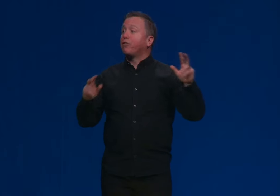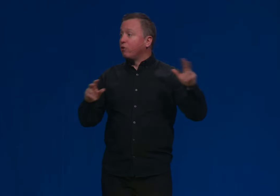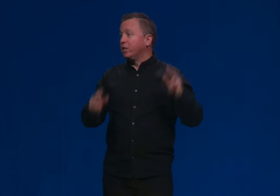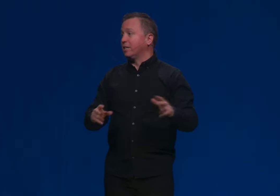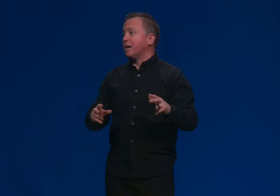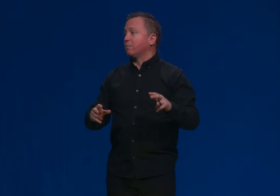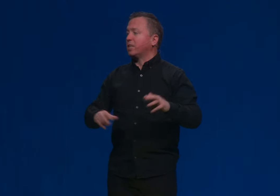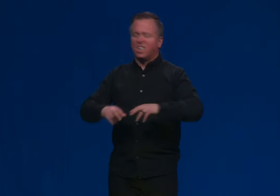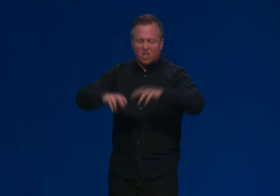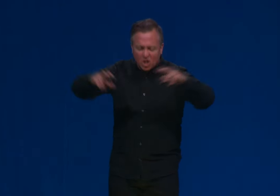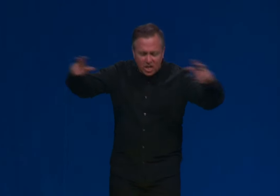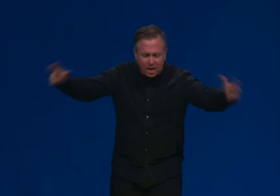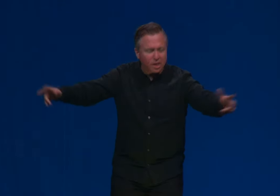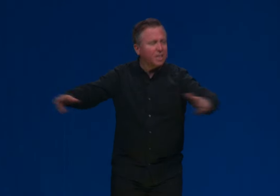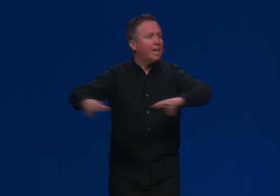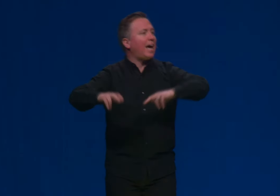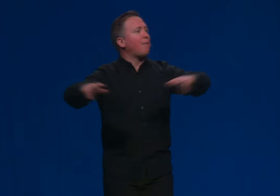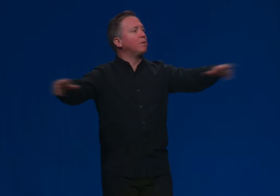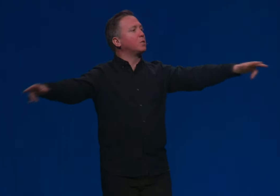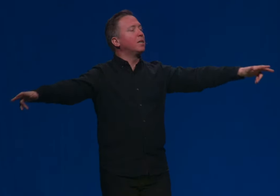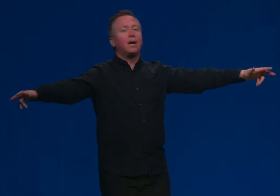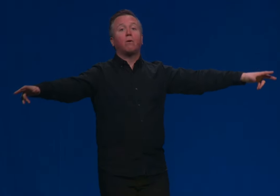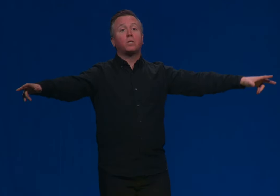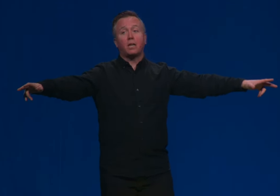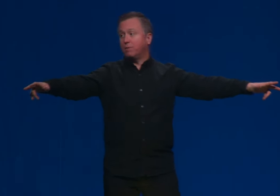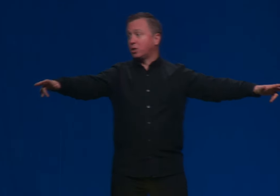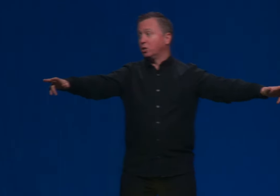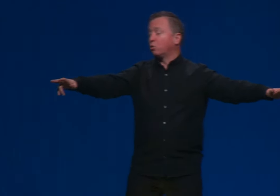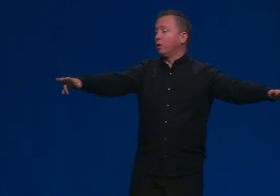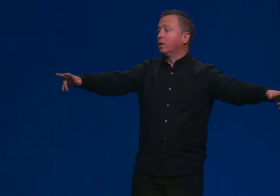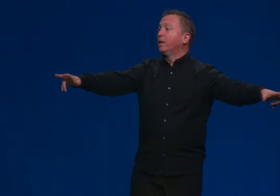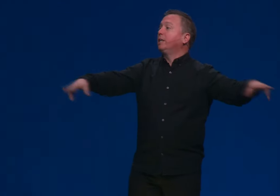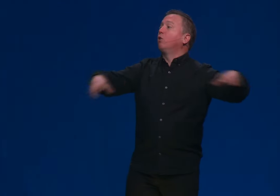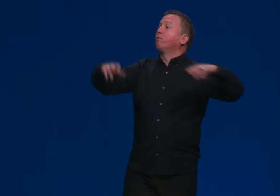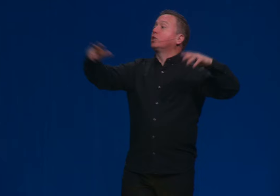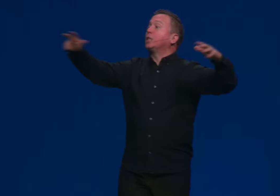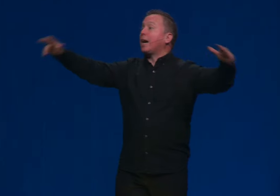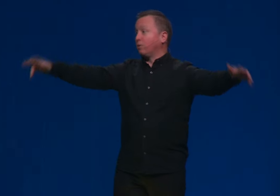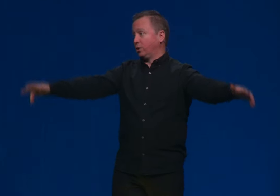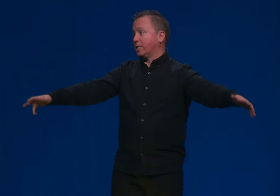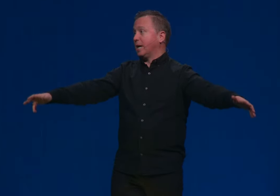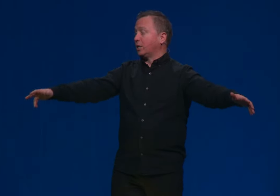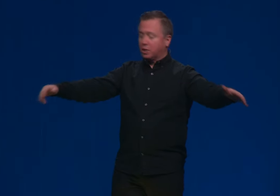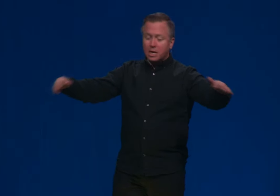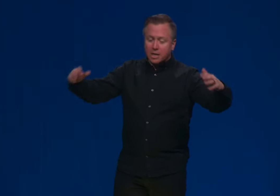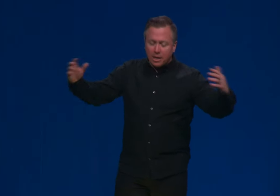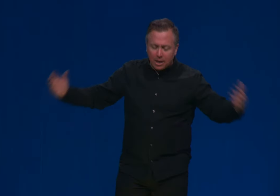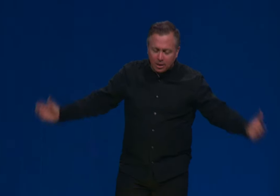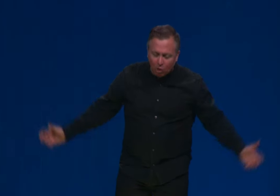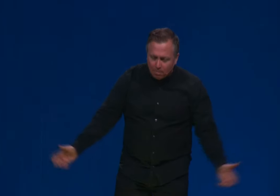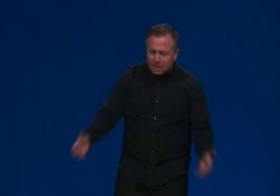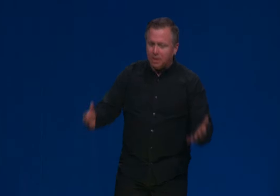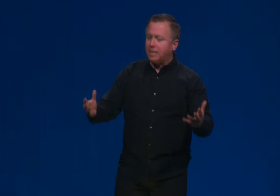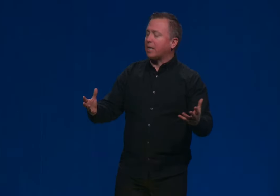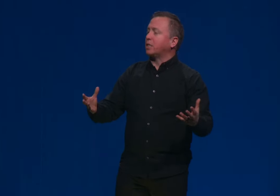30 times like there's just nothing that happens outside of his control. He overshadows the text, he dominates the text.